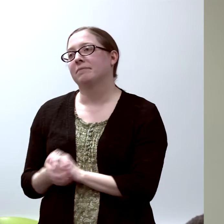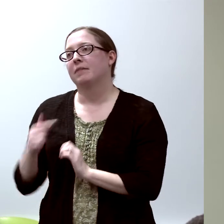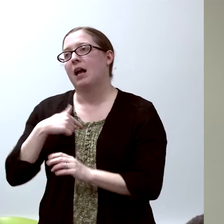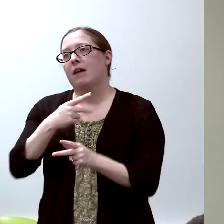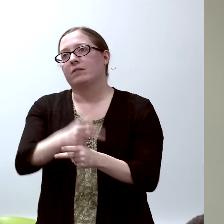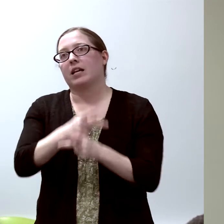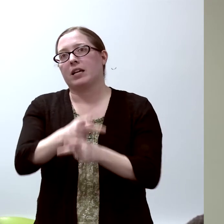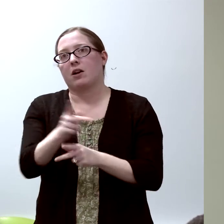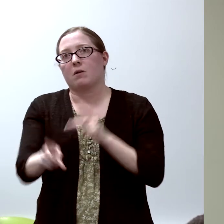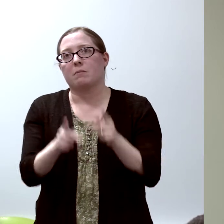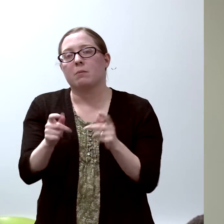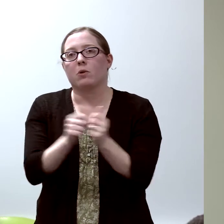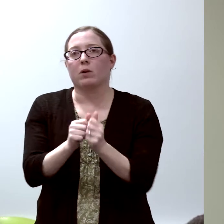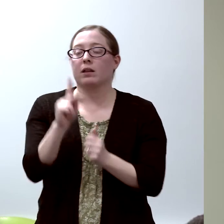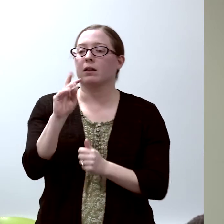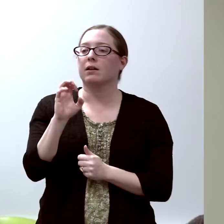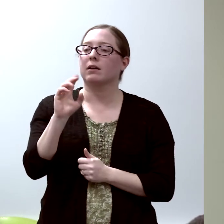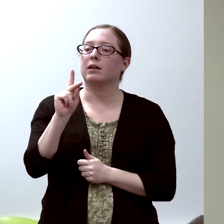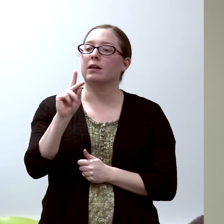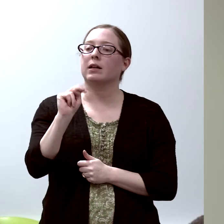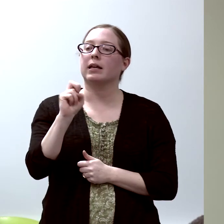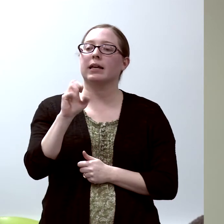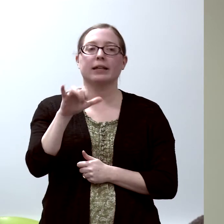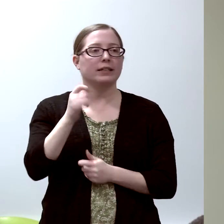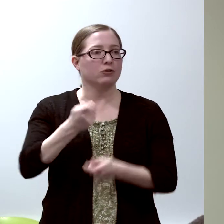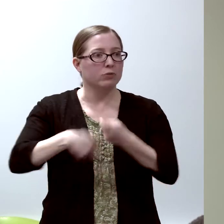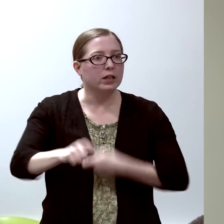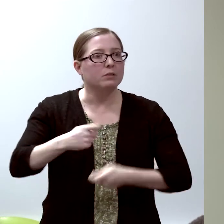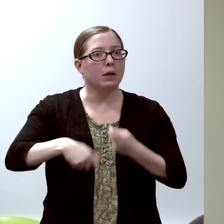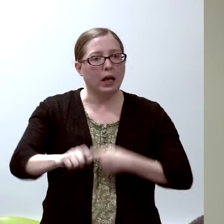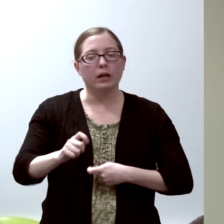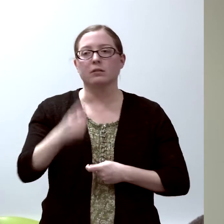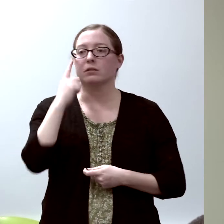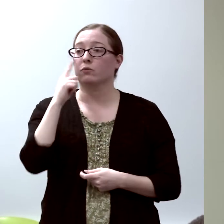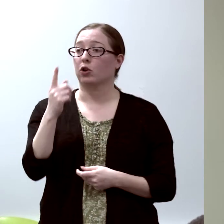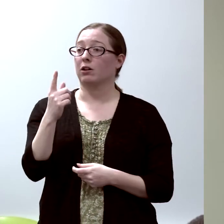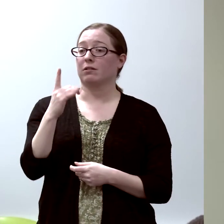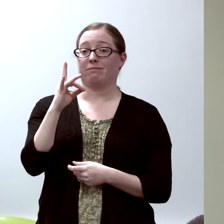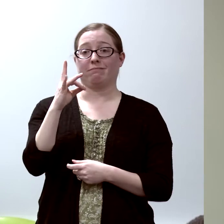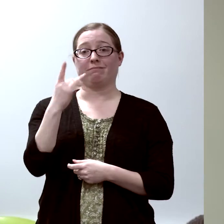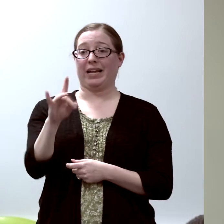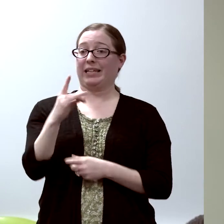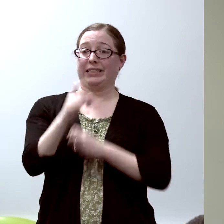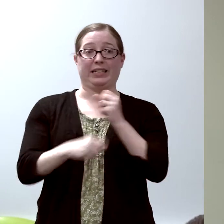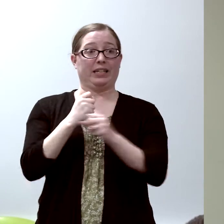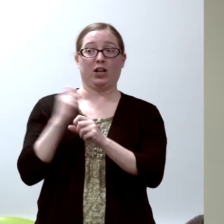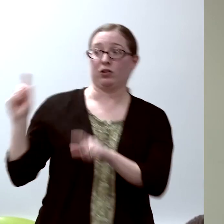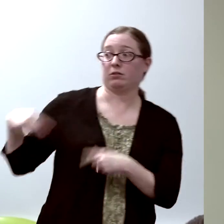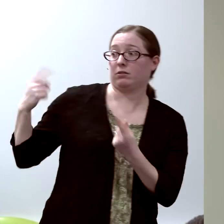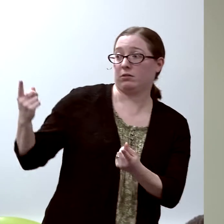I've taken care of people with kidney transplants for 18 years at Rochester.